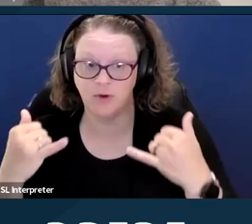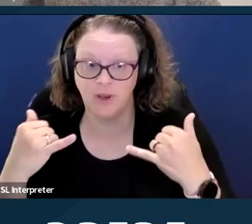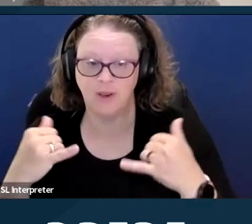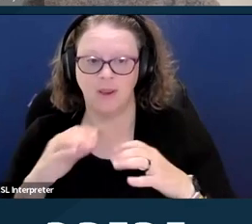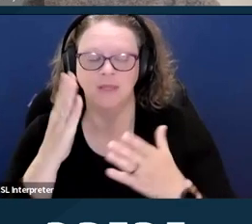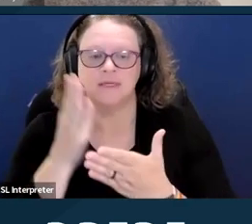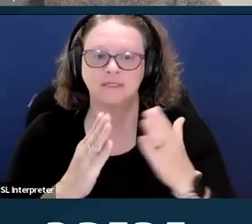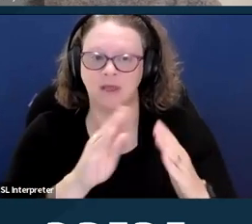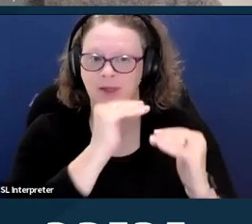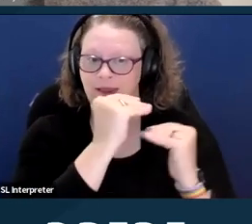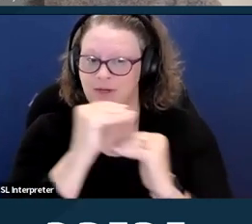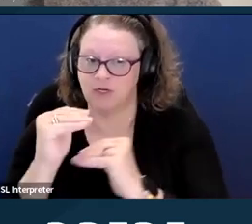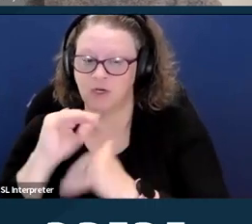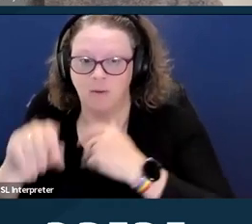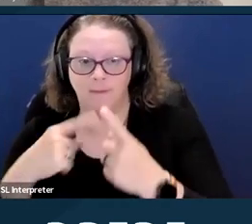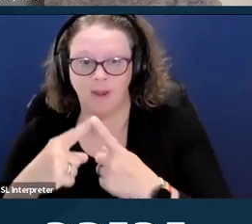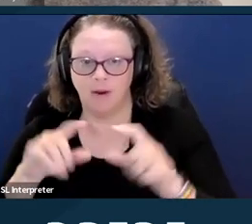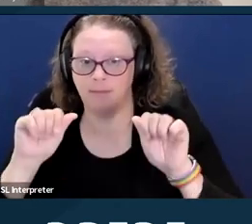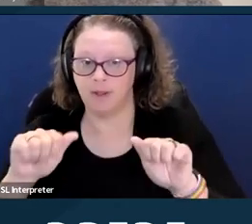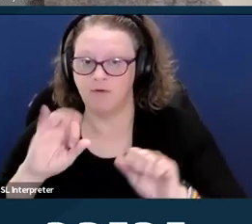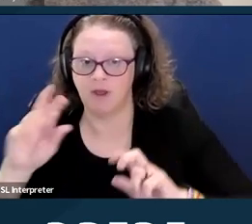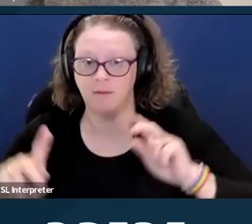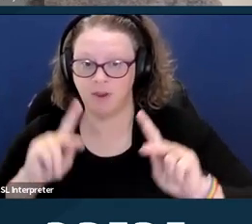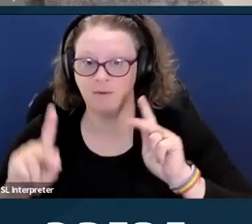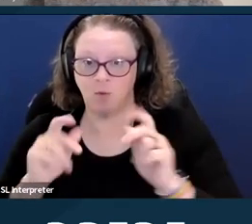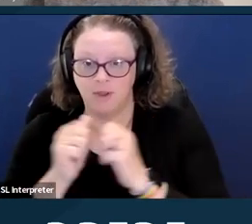to get married and have sex before the age of 45,